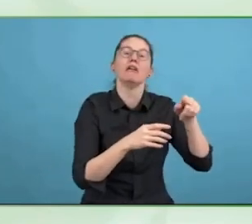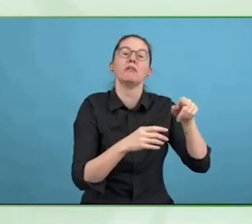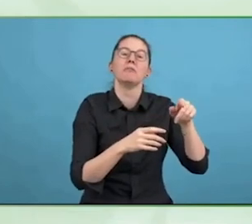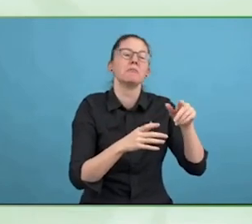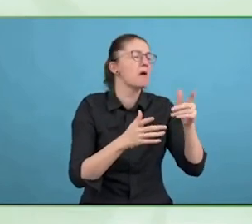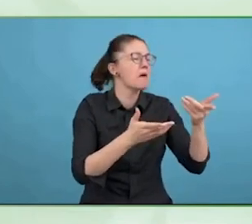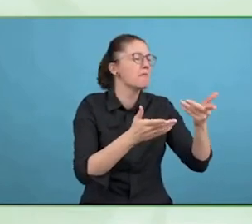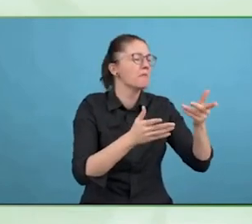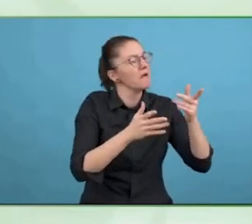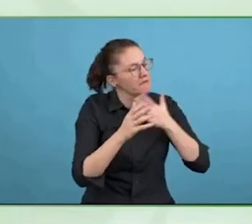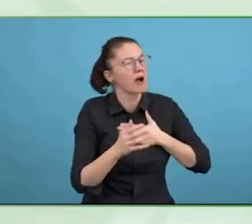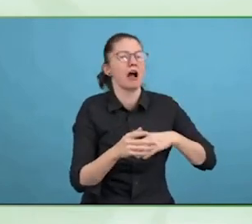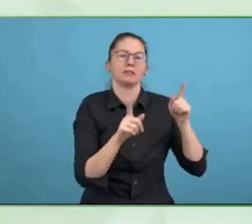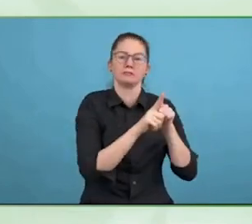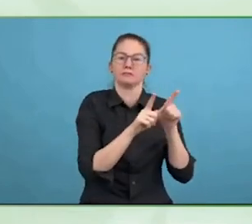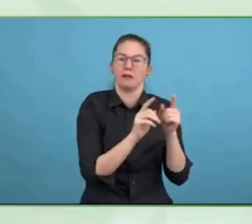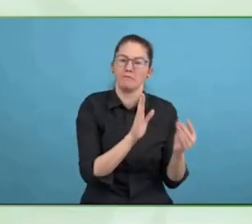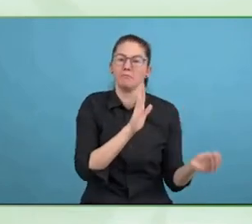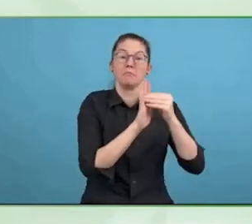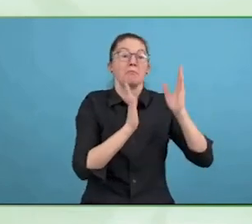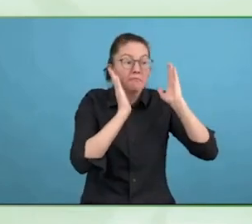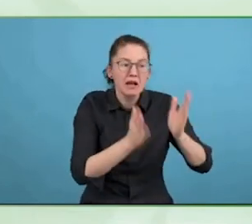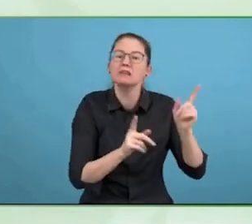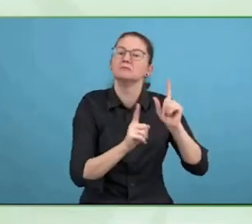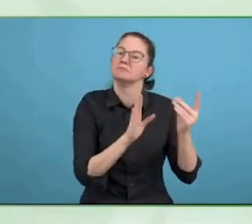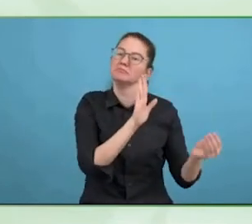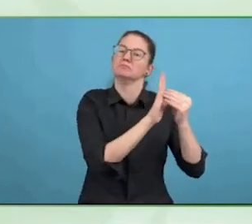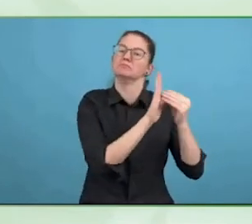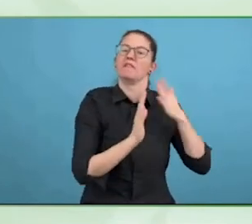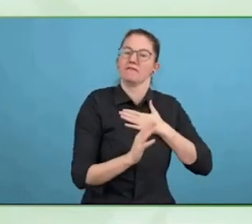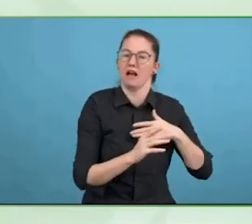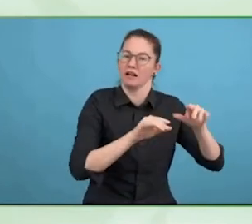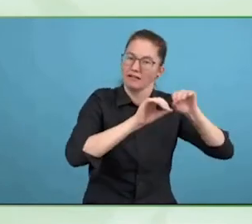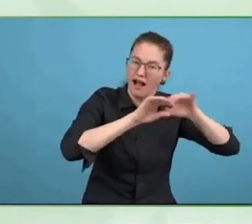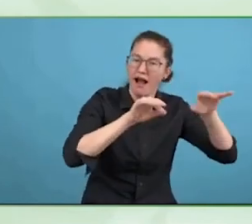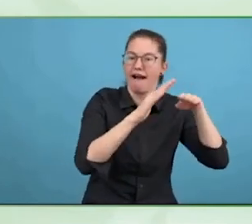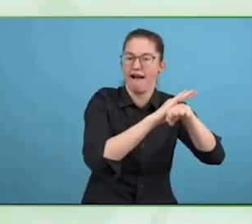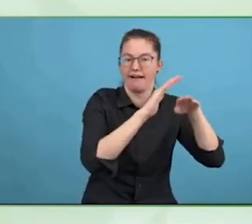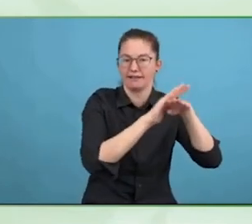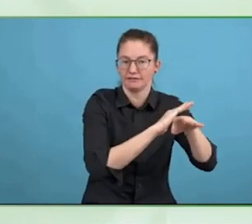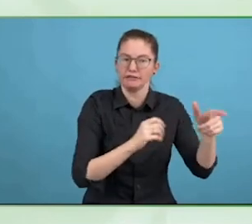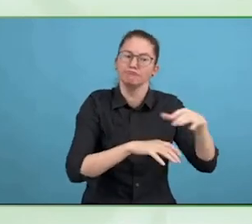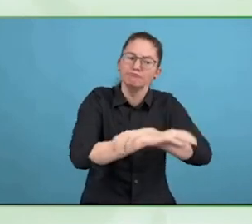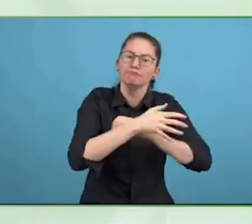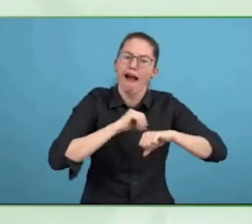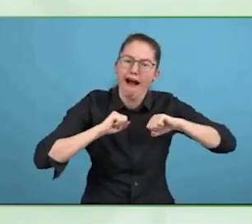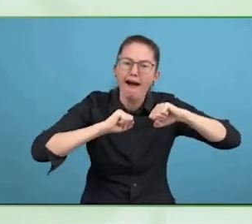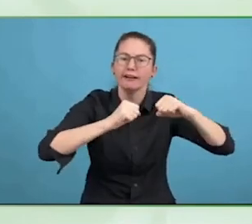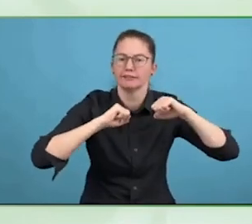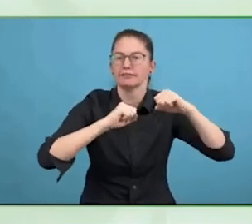People need to appreciate that. We see article after article, the 20 somethings, Gen Z, why do they